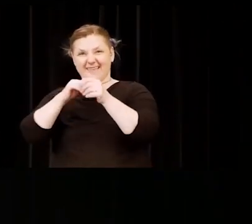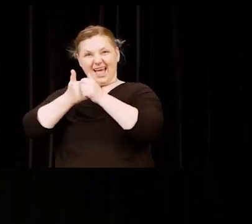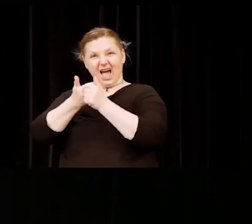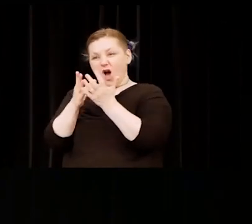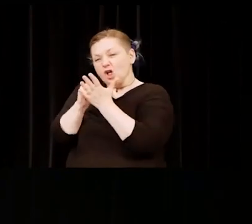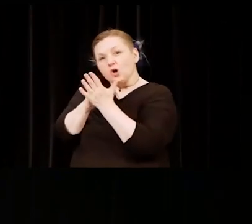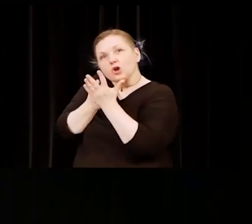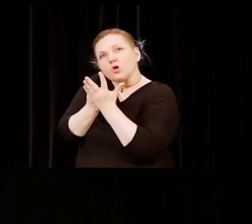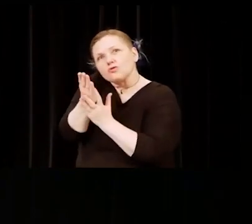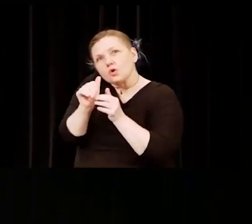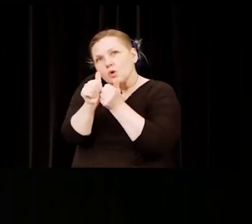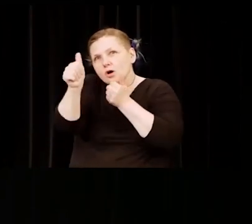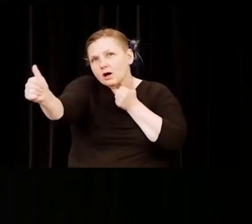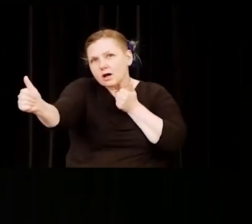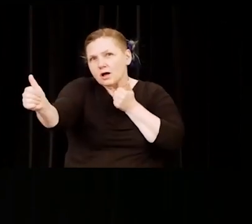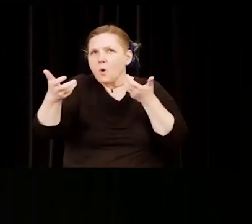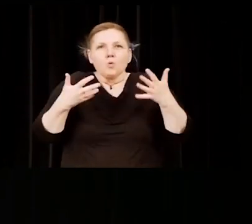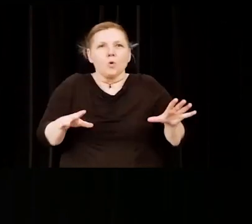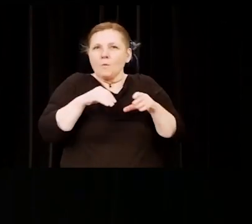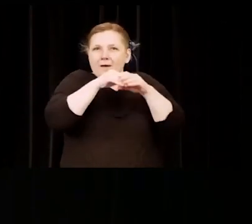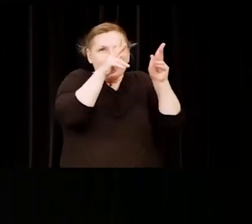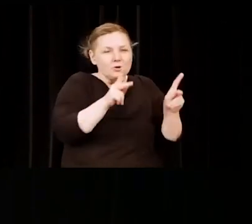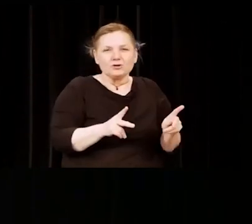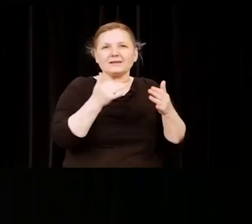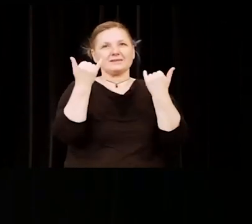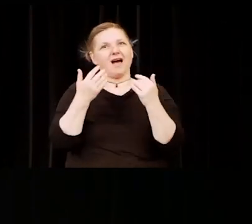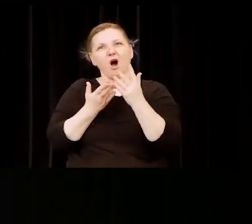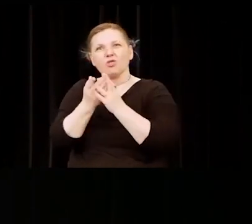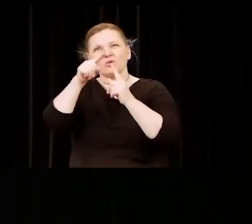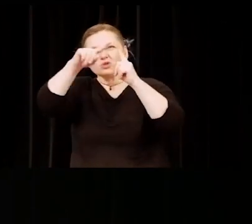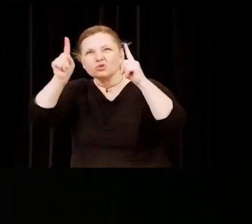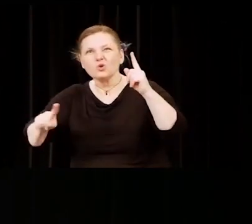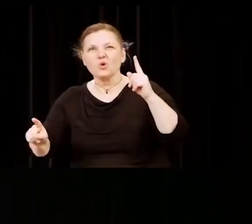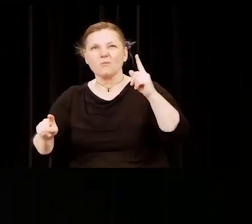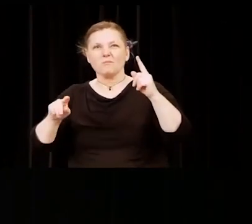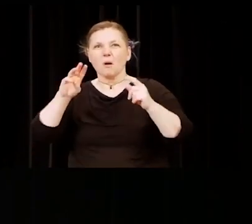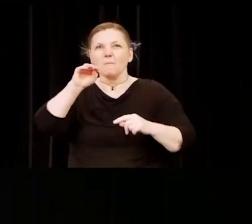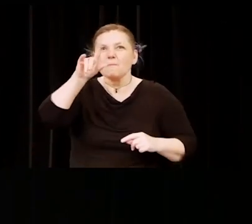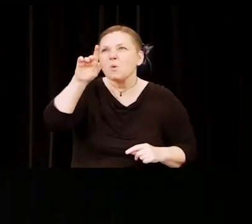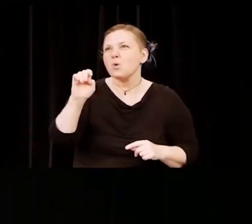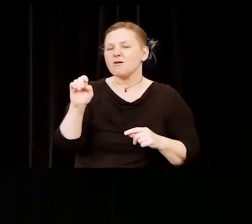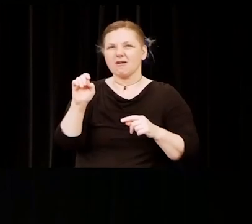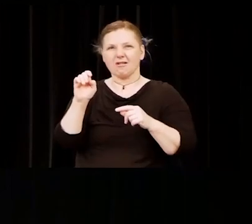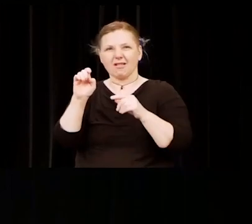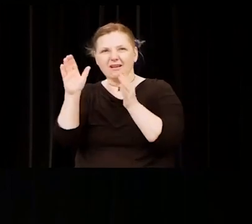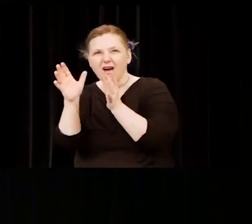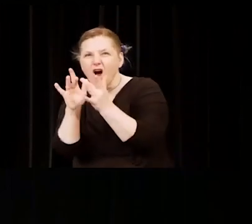and your physical classroom was replaced with Zoom meetings and Moodle sites and chat rooms.